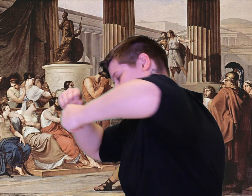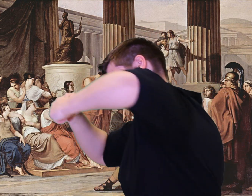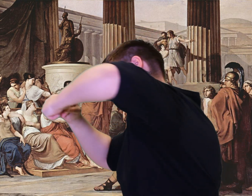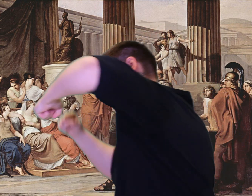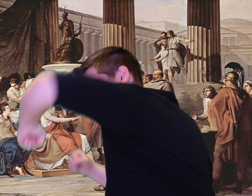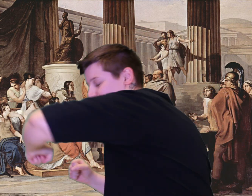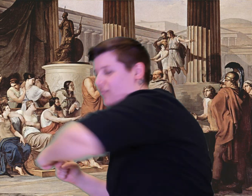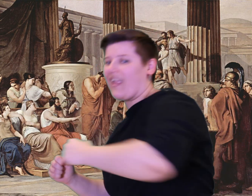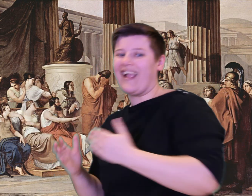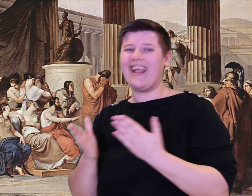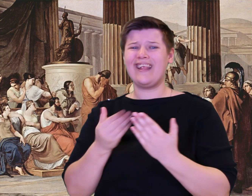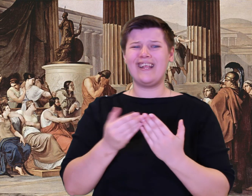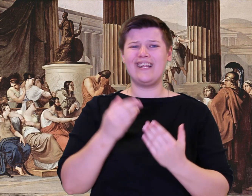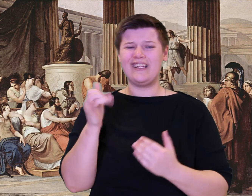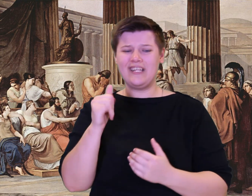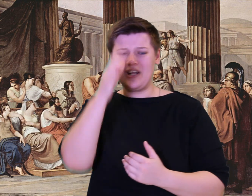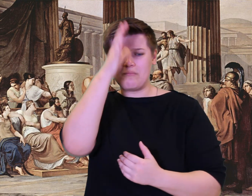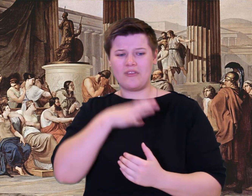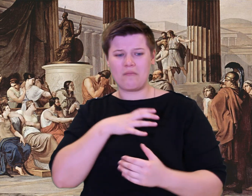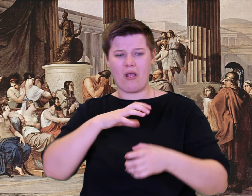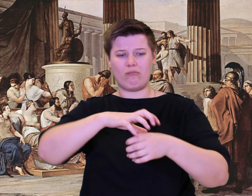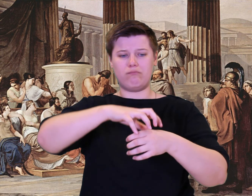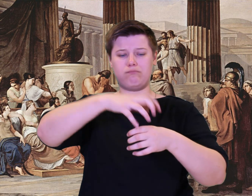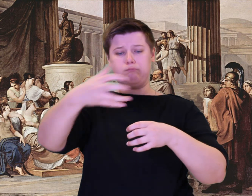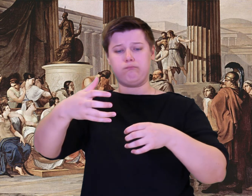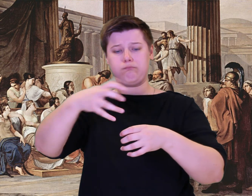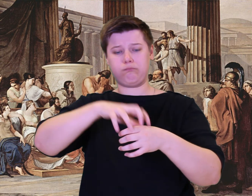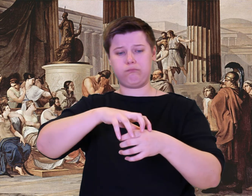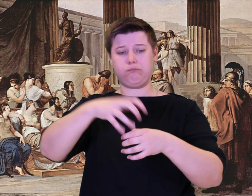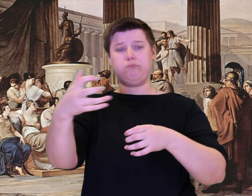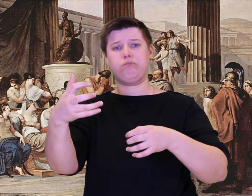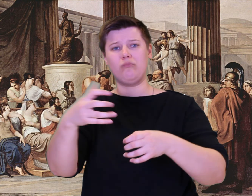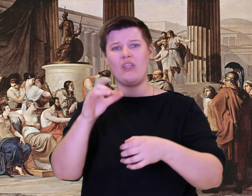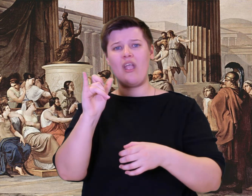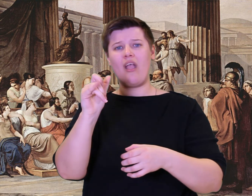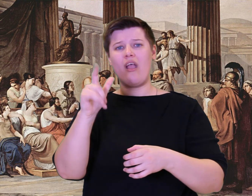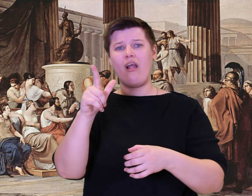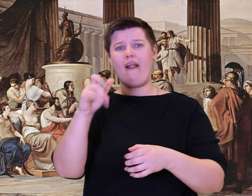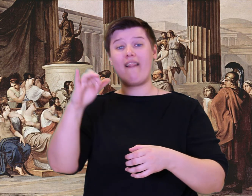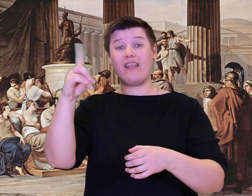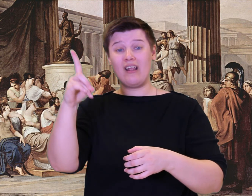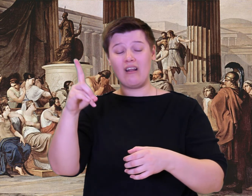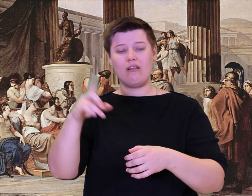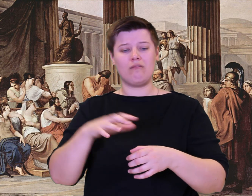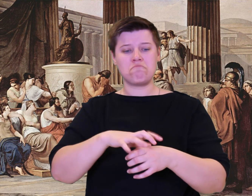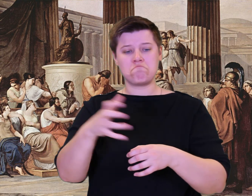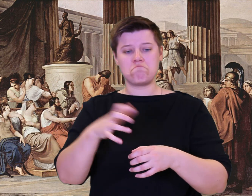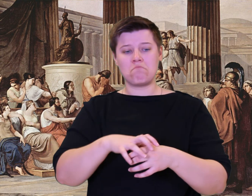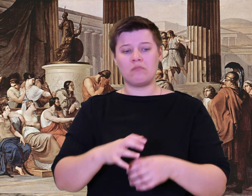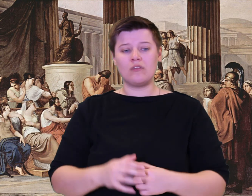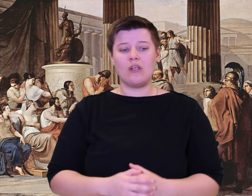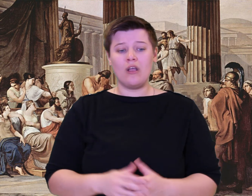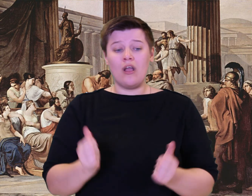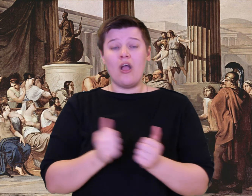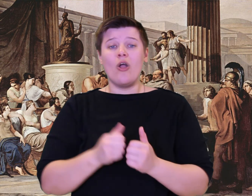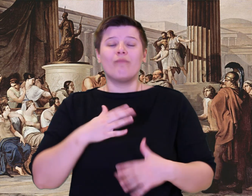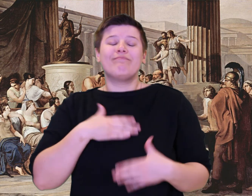He rolled the boulder out and back with ease, as one would set the lid upon a quiver.